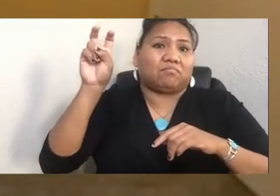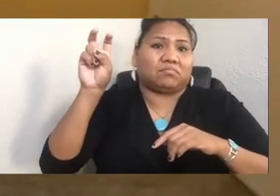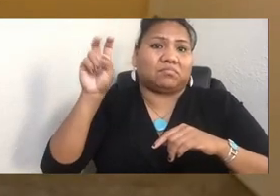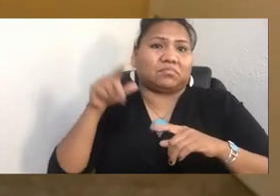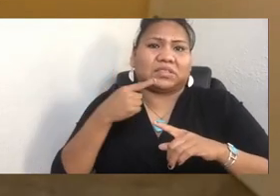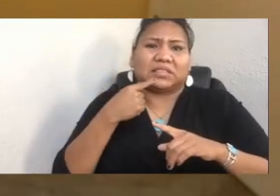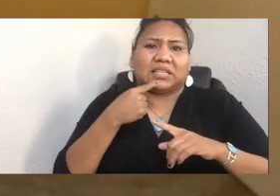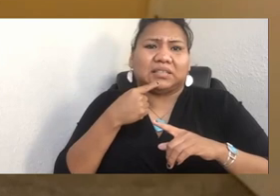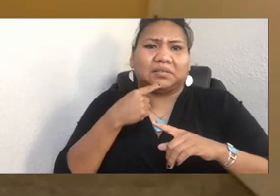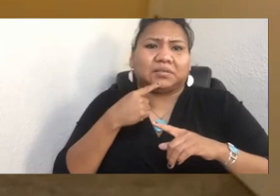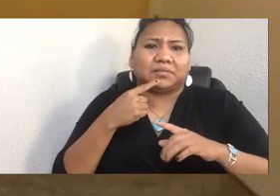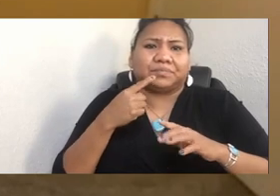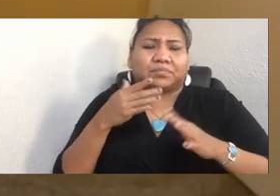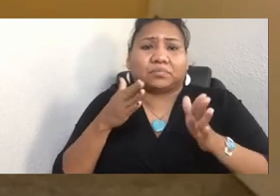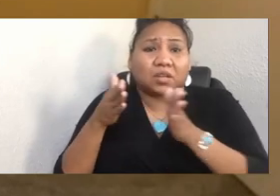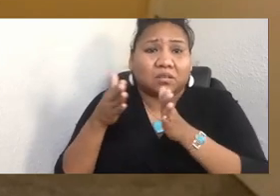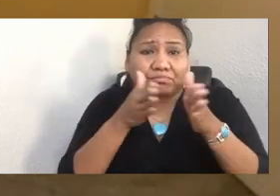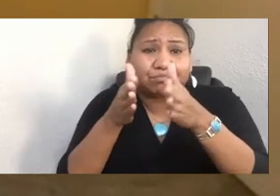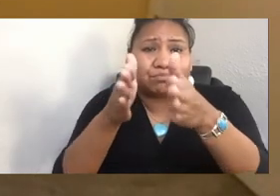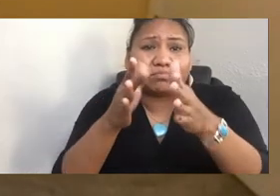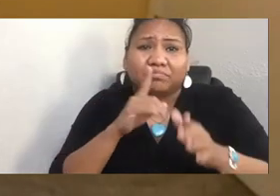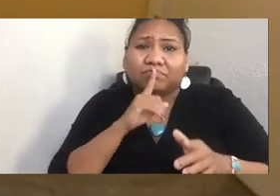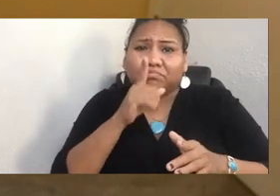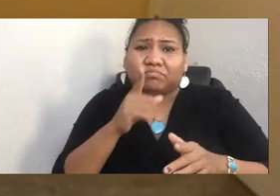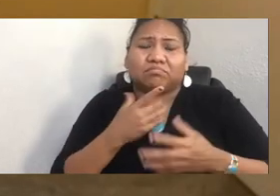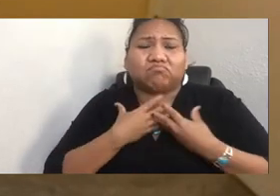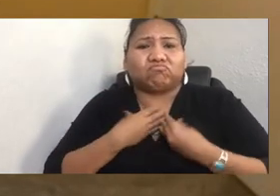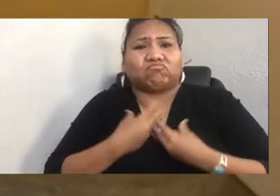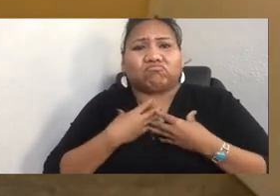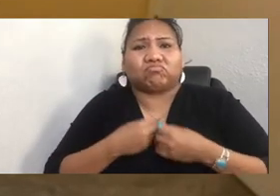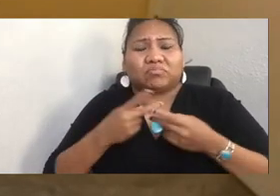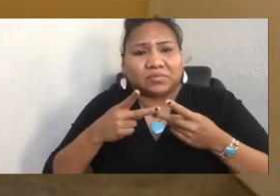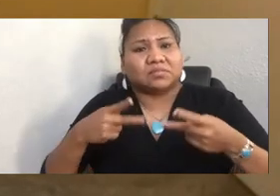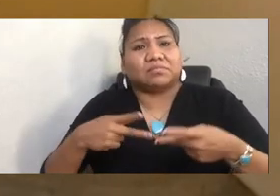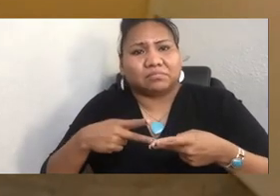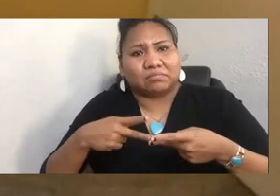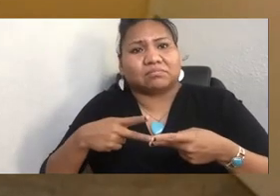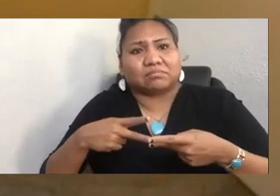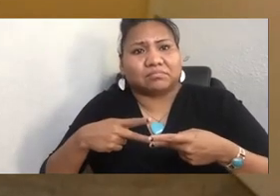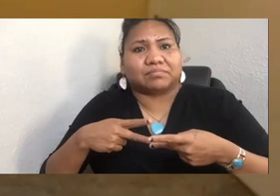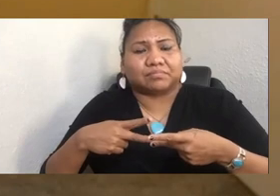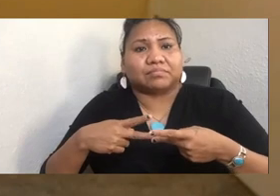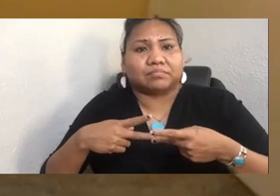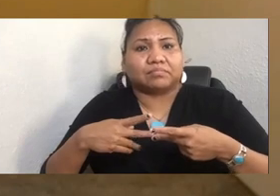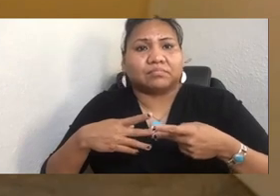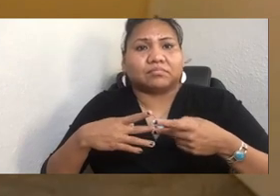been a very kind place for her, and that, although we've been told that staying home is safer,